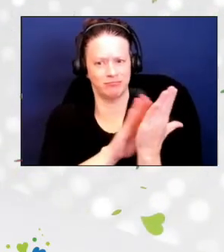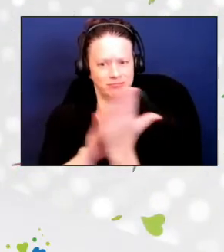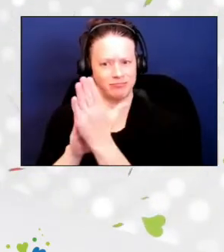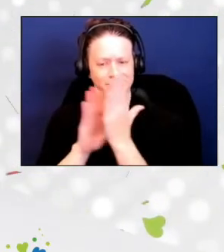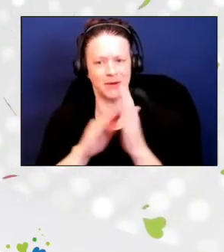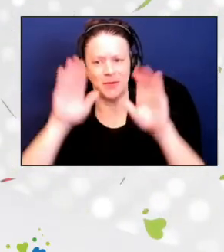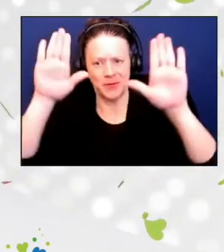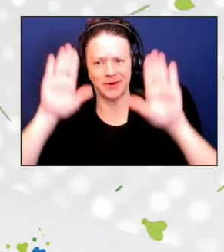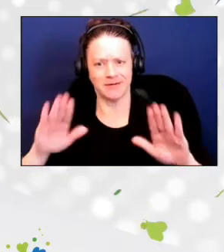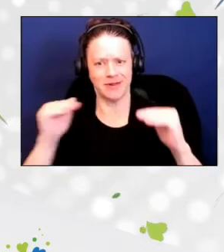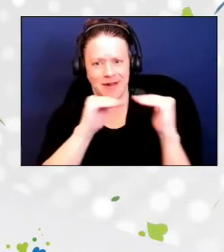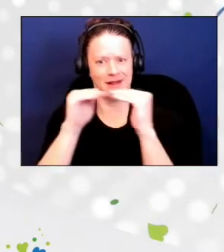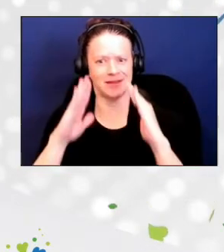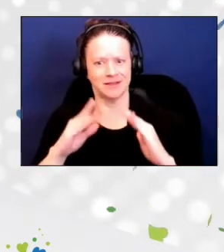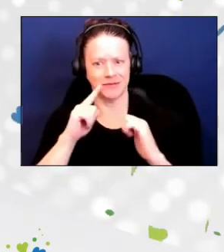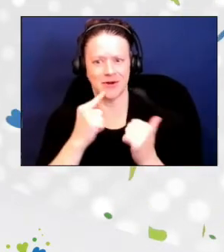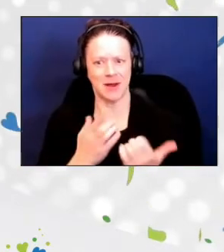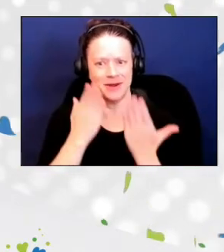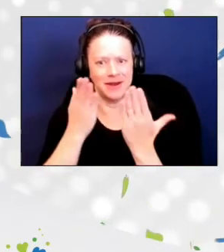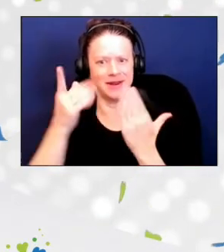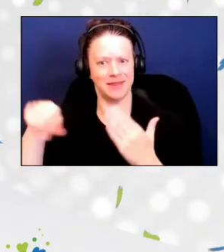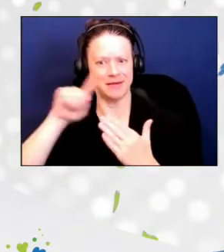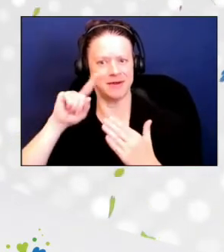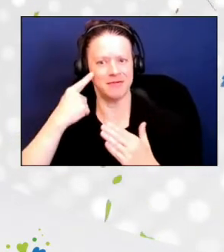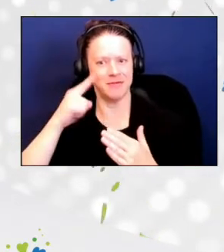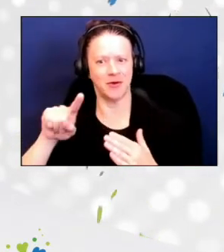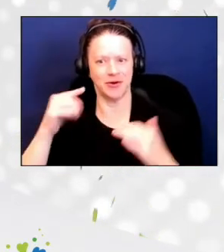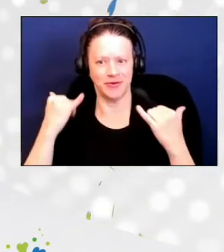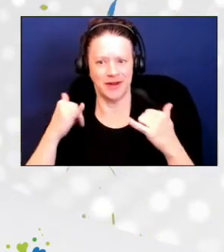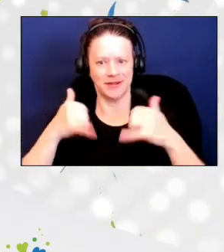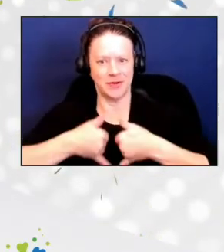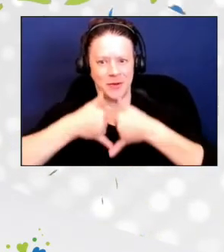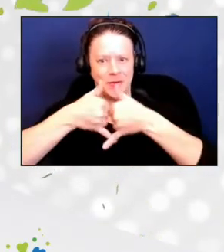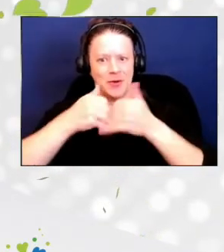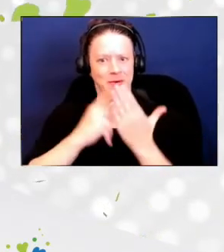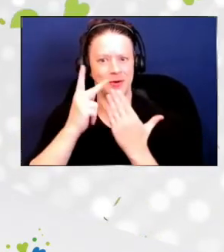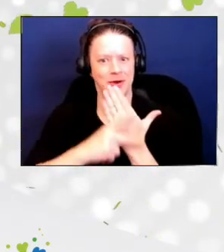for today's awards program. Today's awardees are members of the network